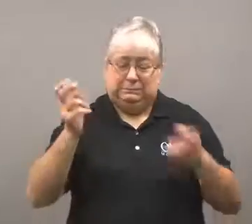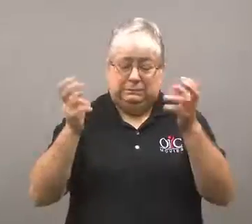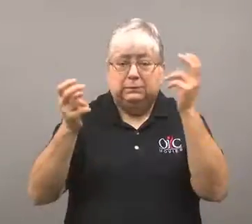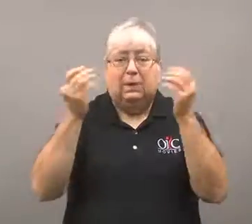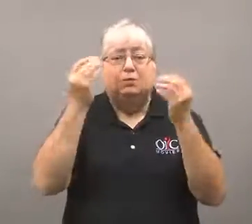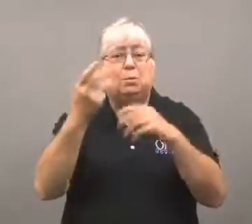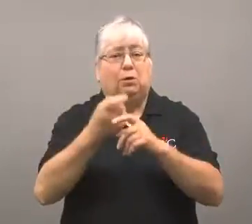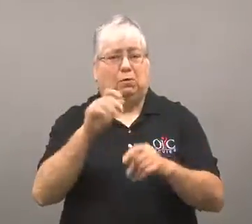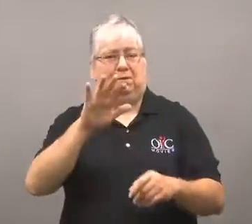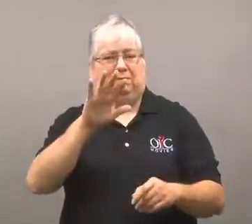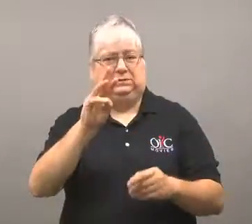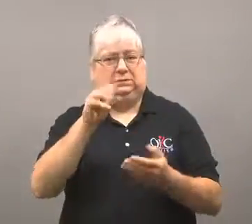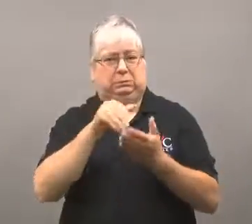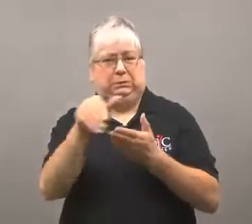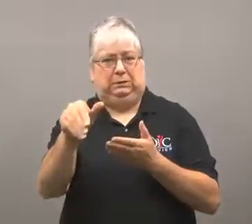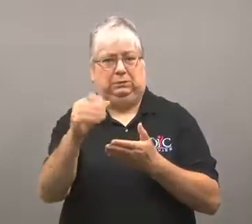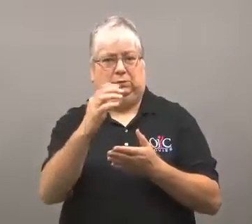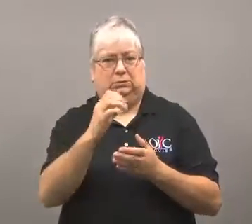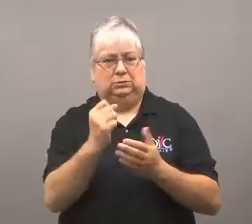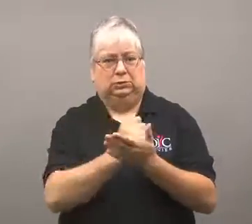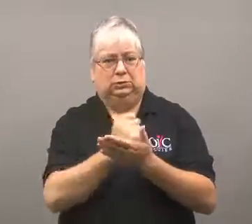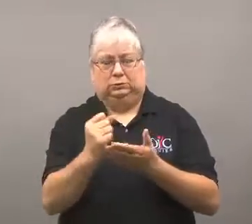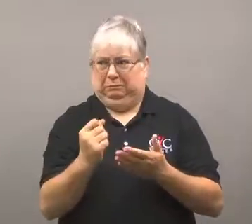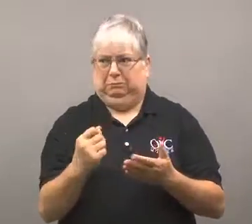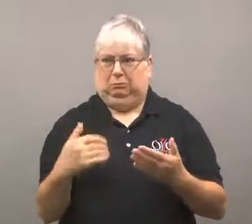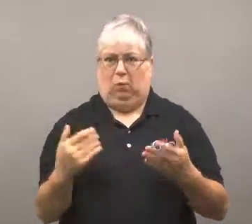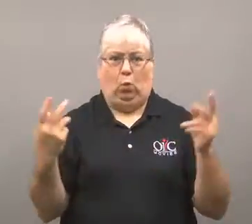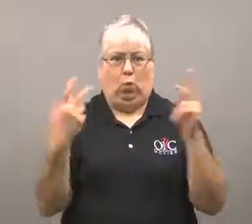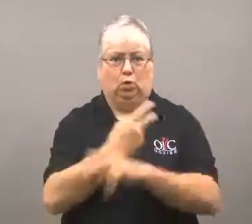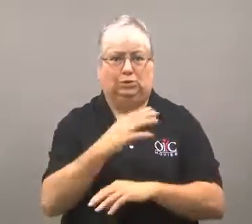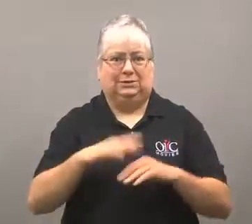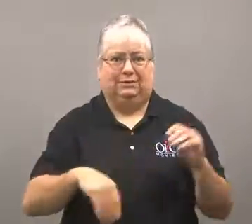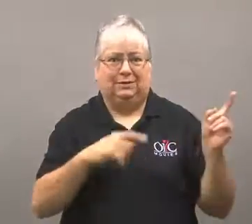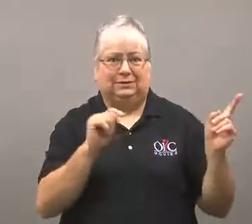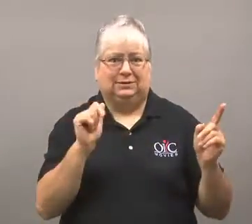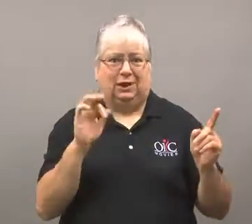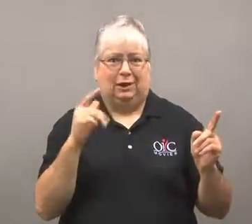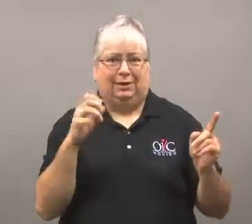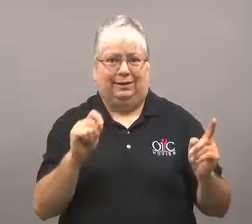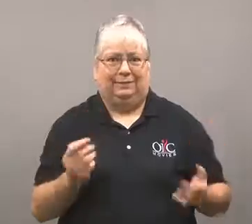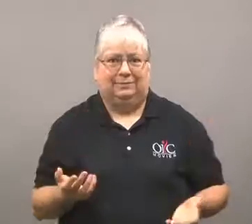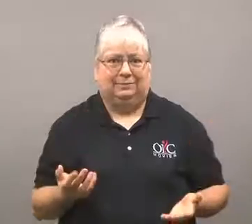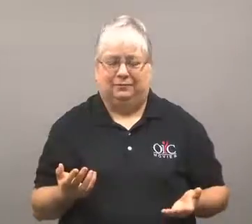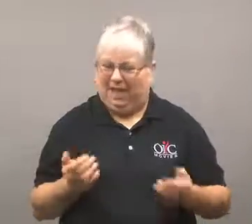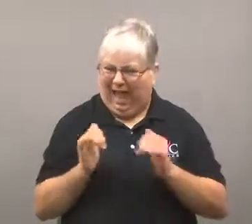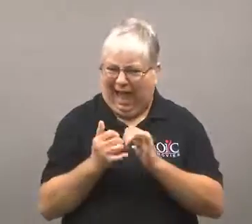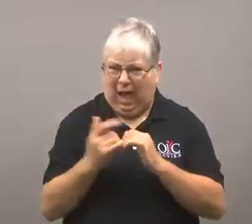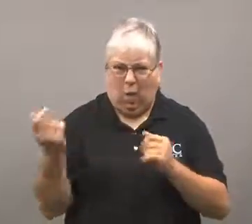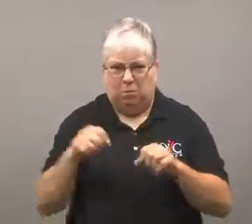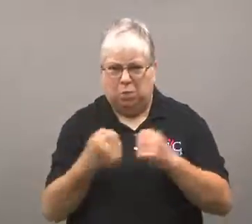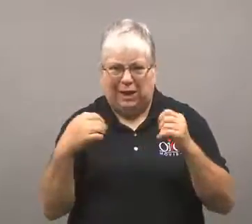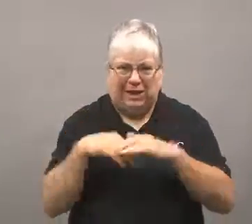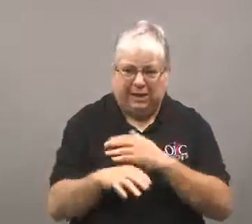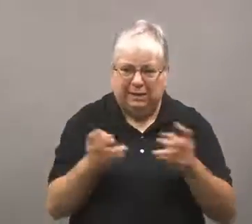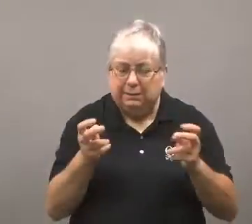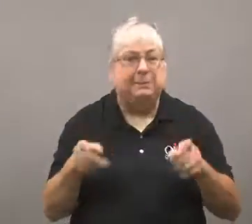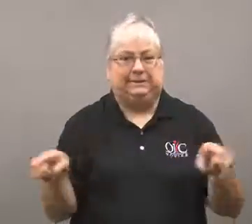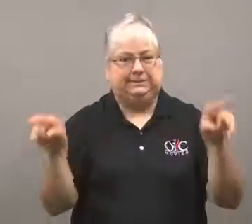Information from 56 million credit cards was stolen. That's more than when Target's system was broken into.